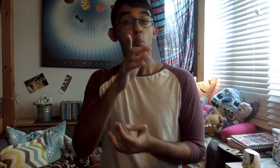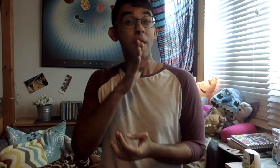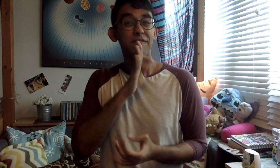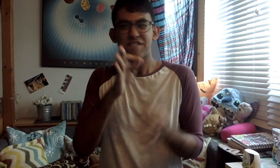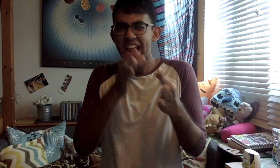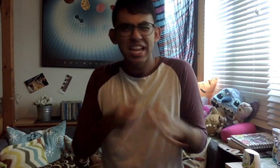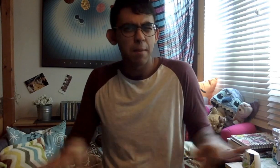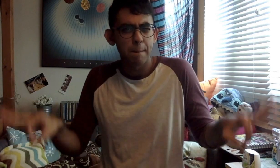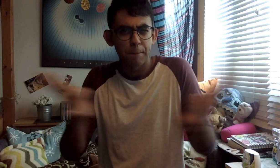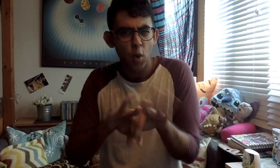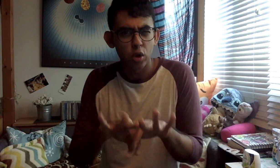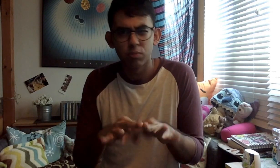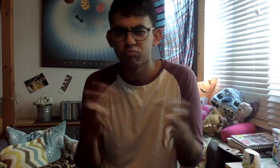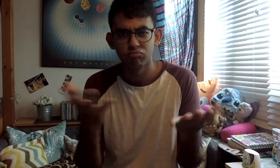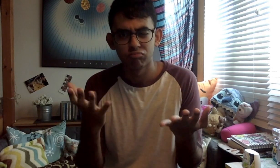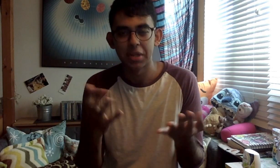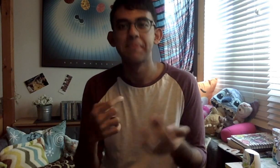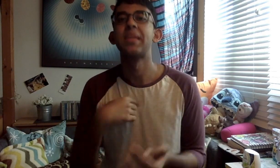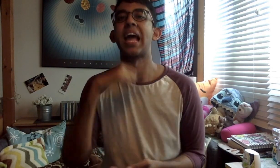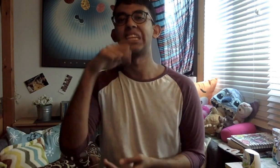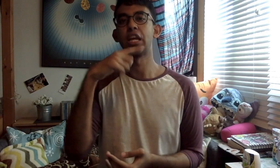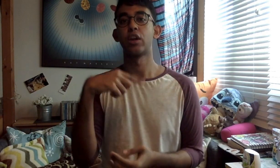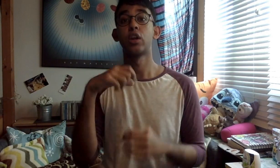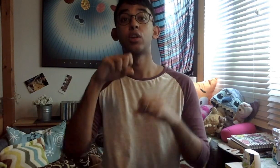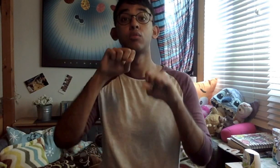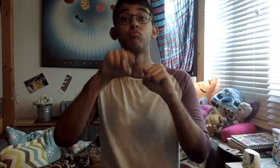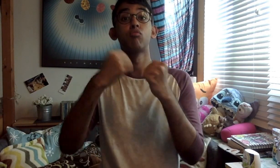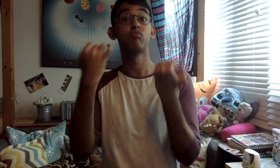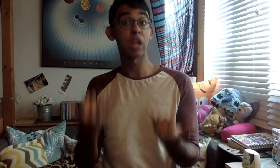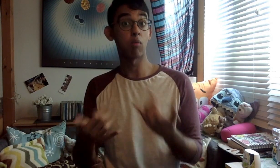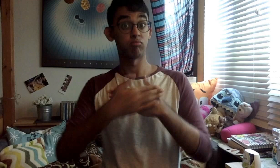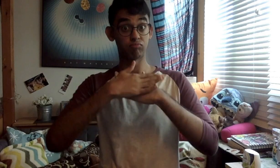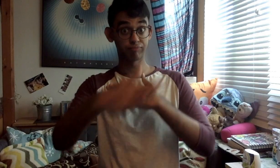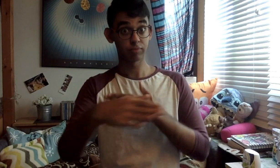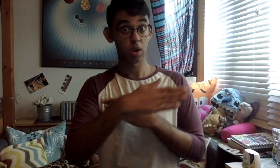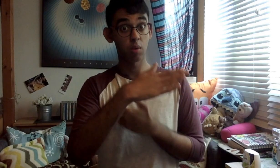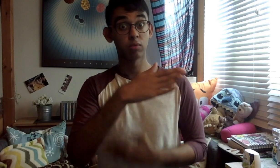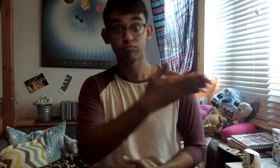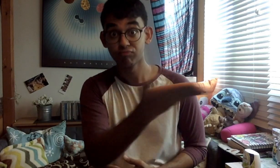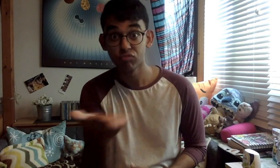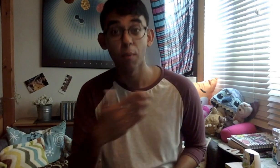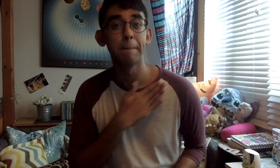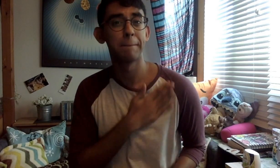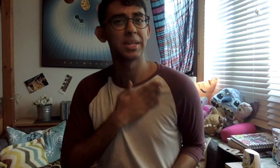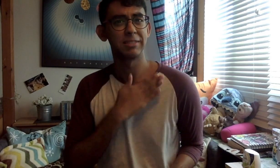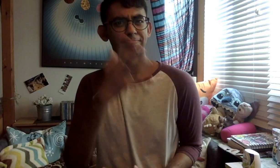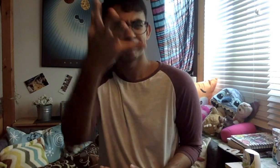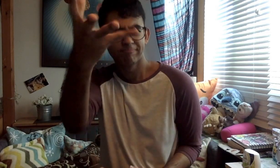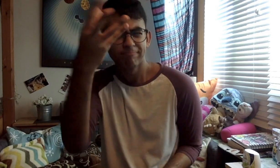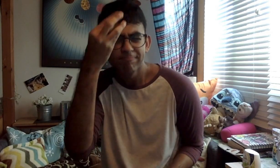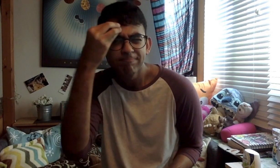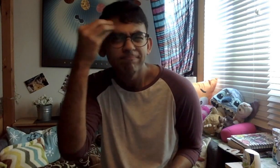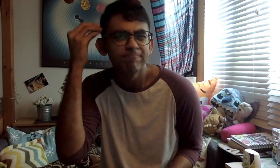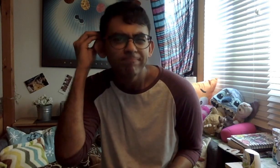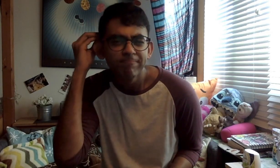There's one important fact, which is that I am hearing. So from now on please keep in mind